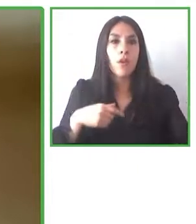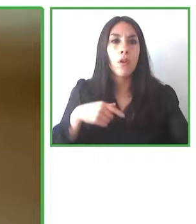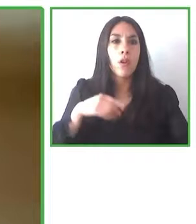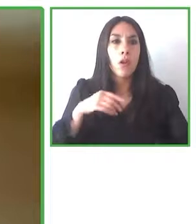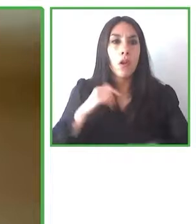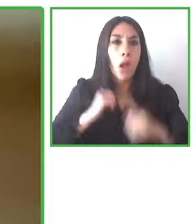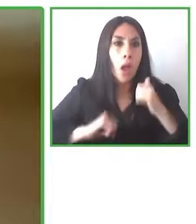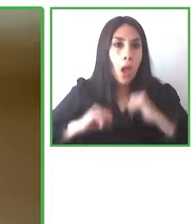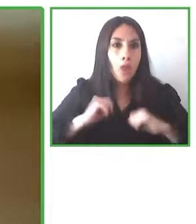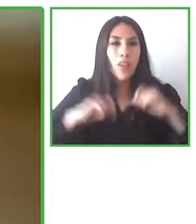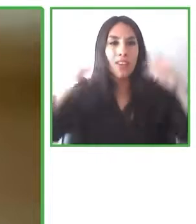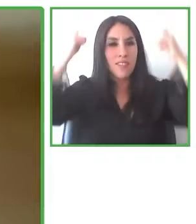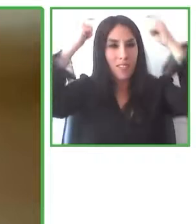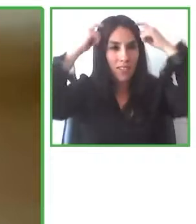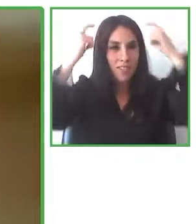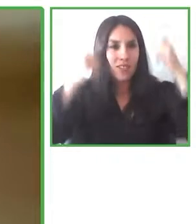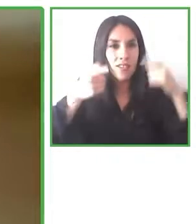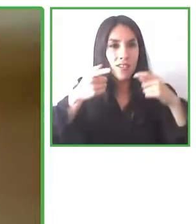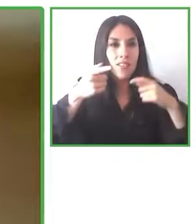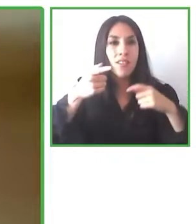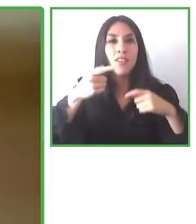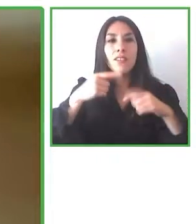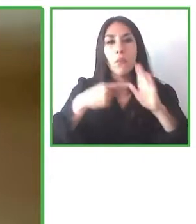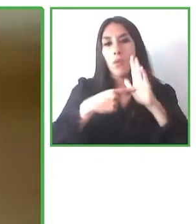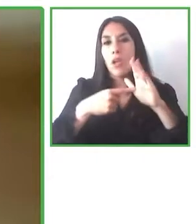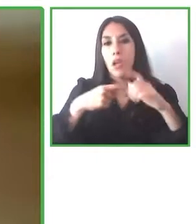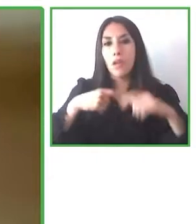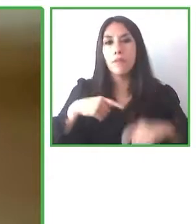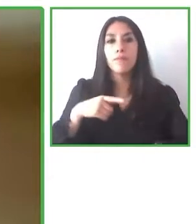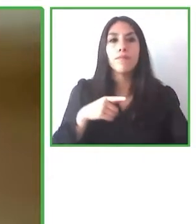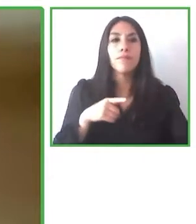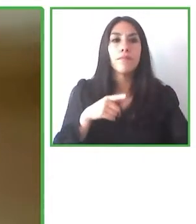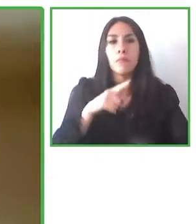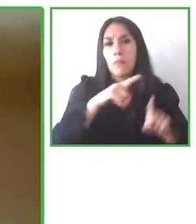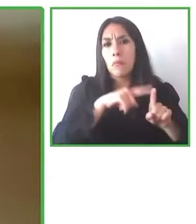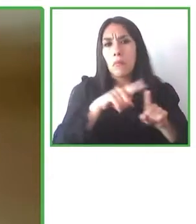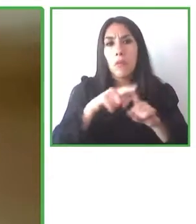and there are more than 150,000 people using it with reading difficulties